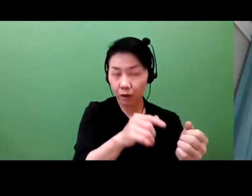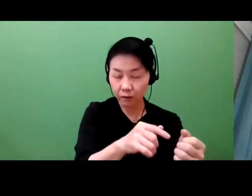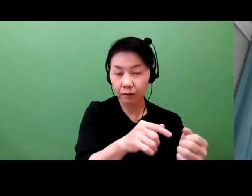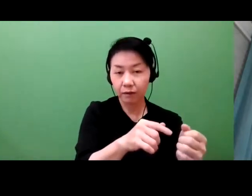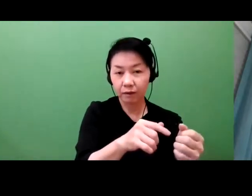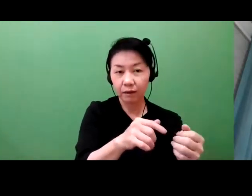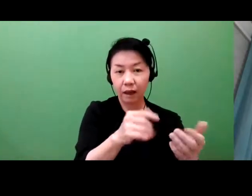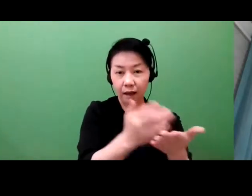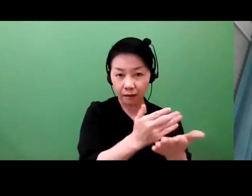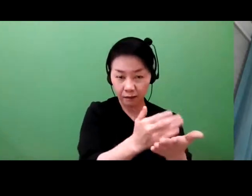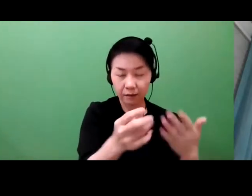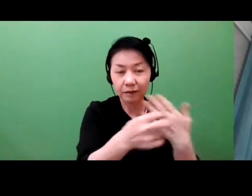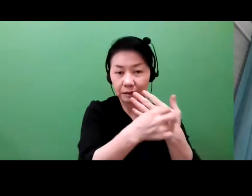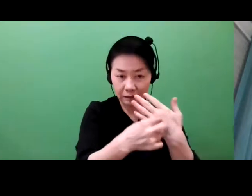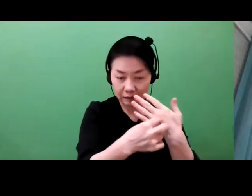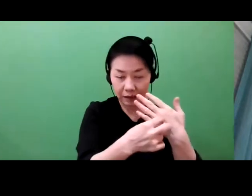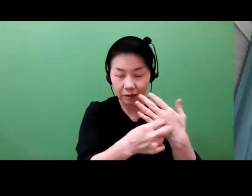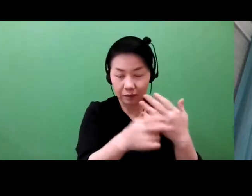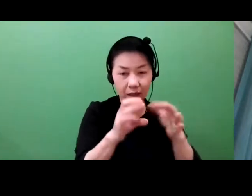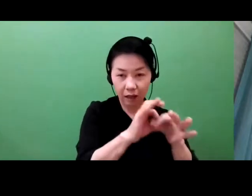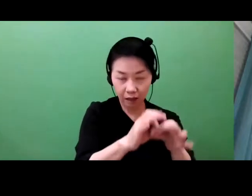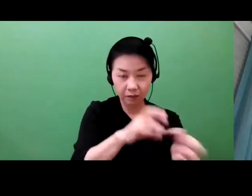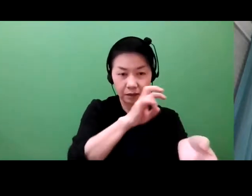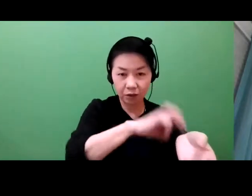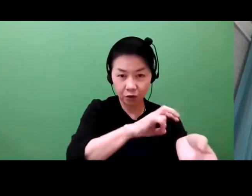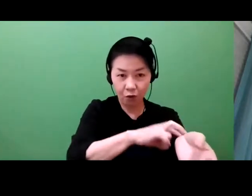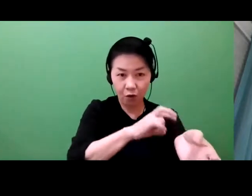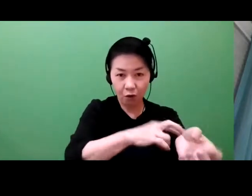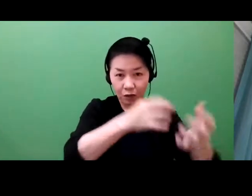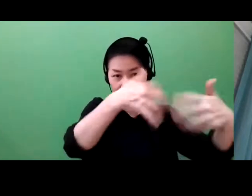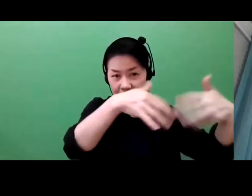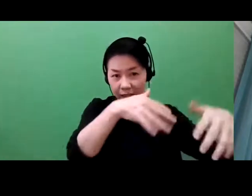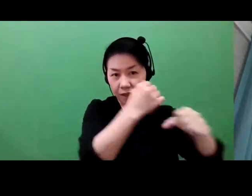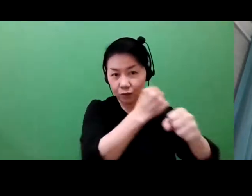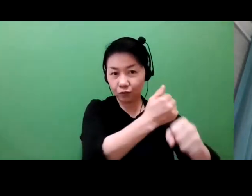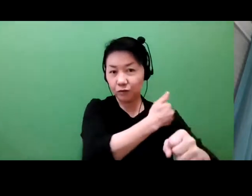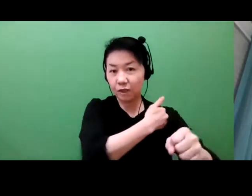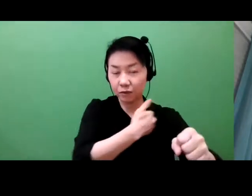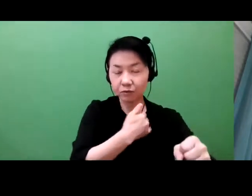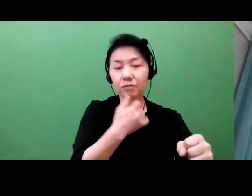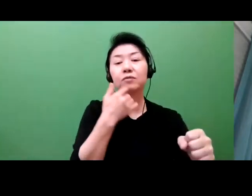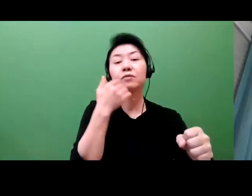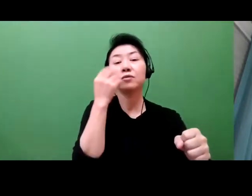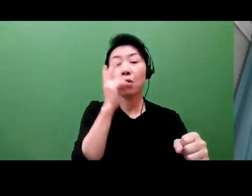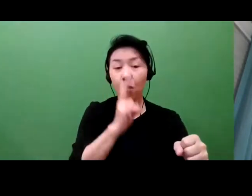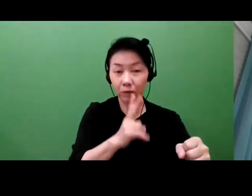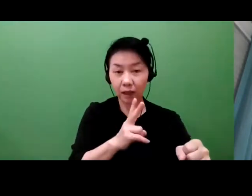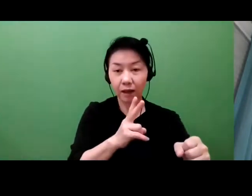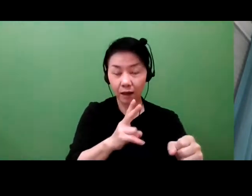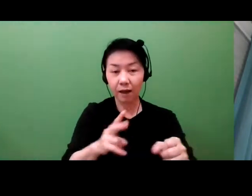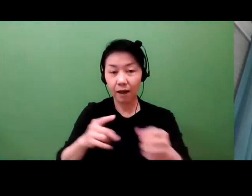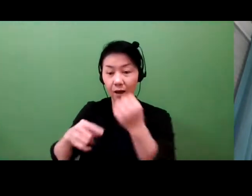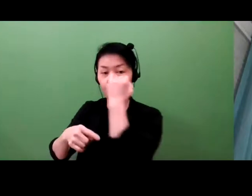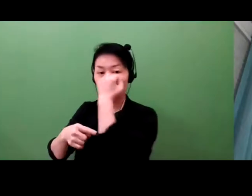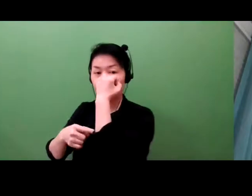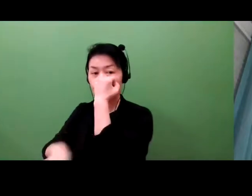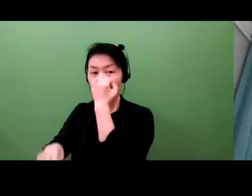All these things are then translated from the basic science research. And here's the problem.